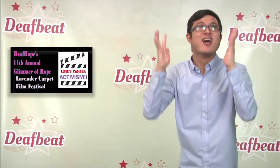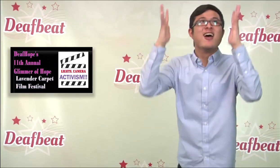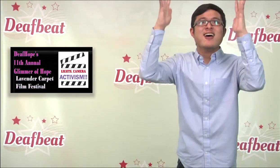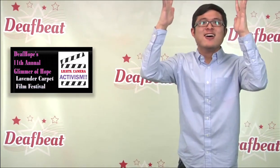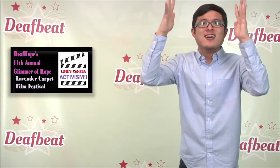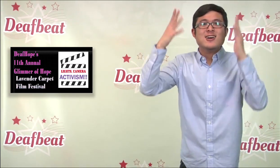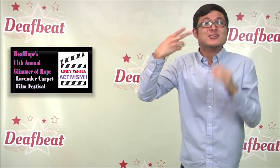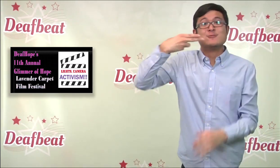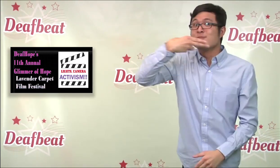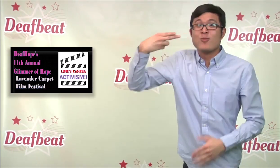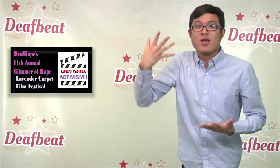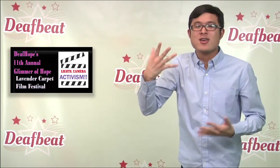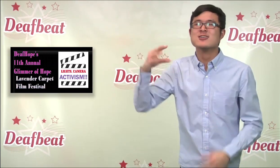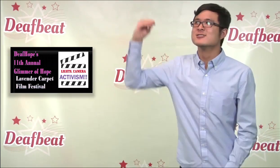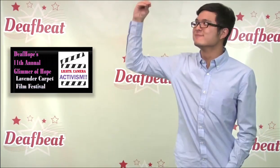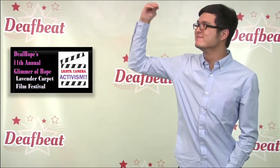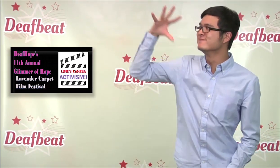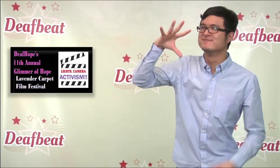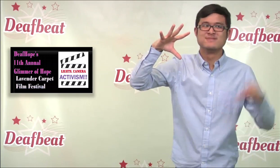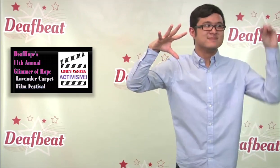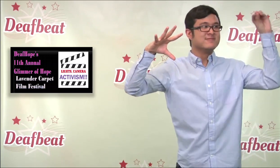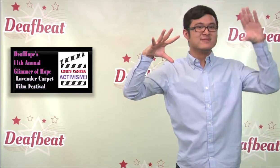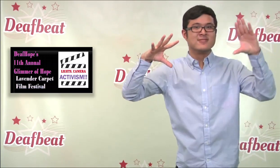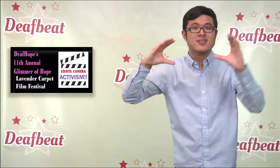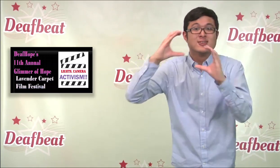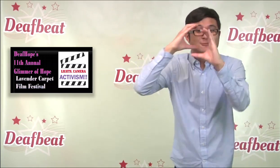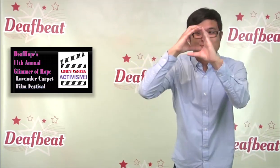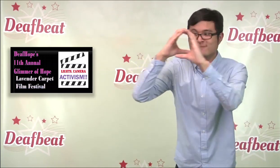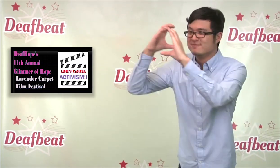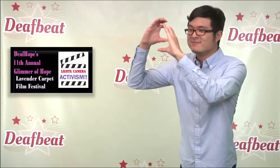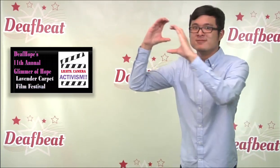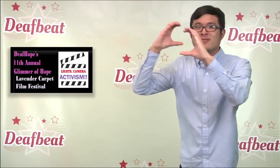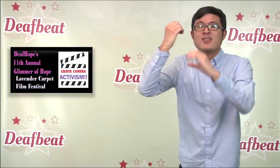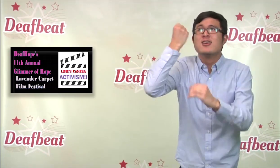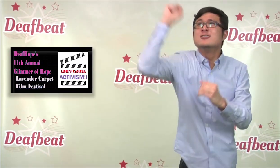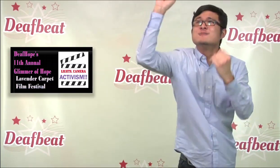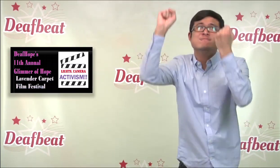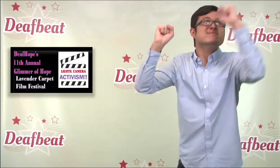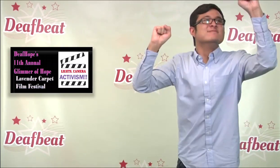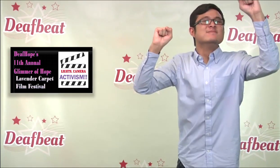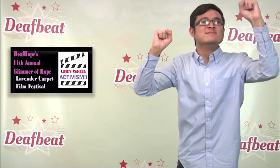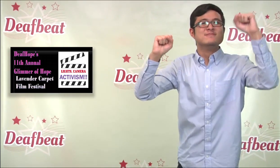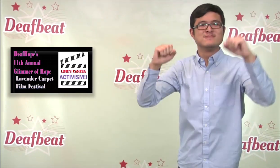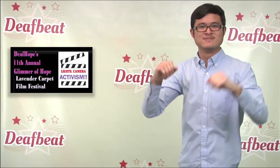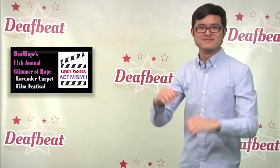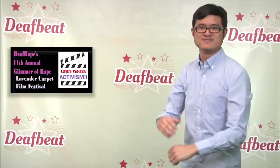a film festival, "Lights, Camera, Activism!!"